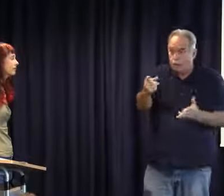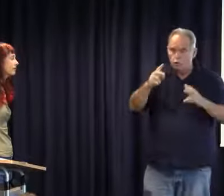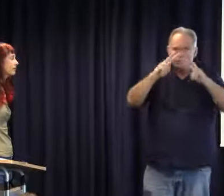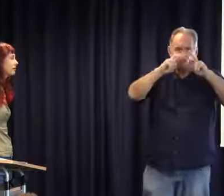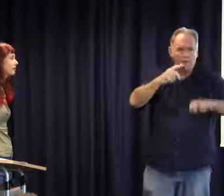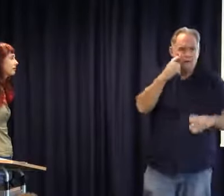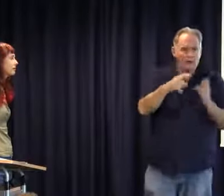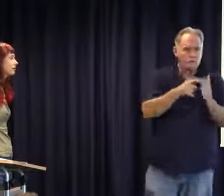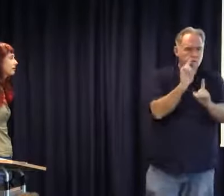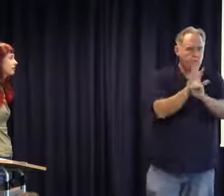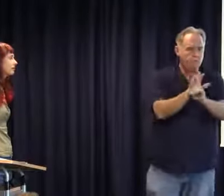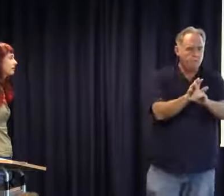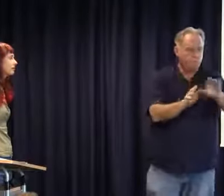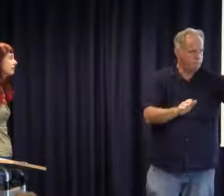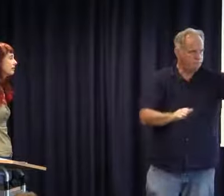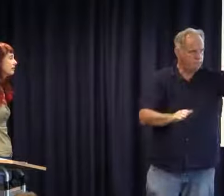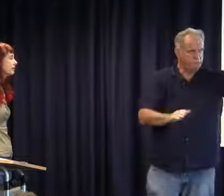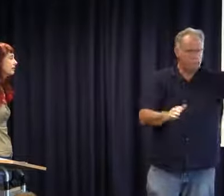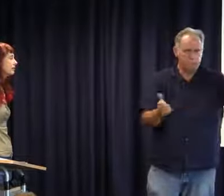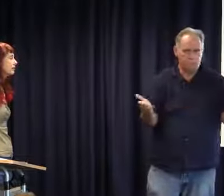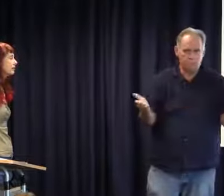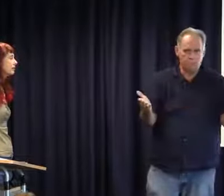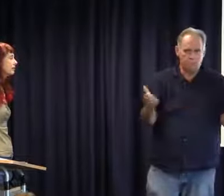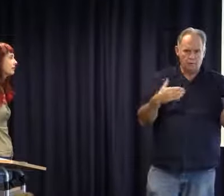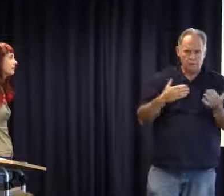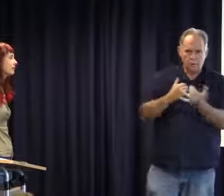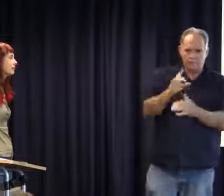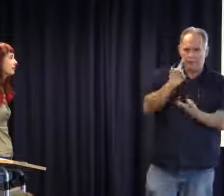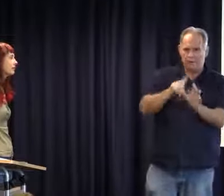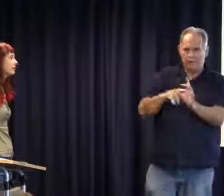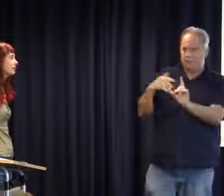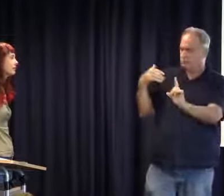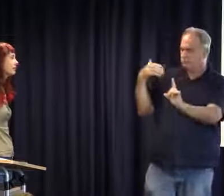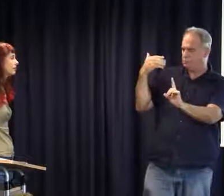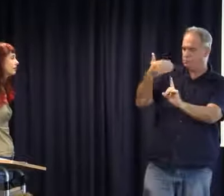today. You can look into it yourself and ask them what are they is spending those interpreter